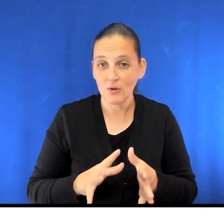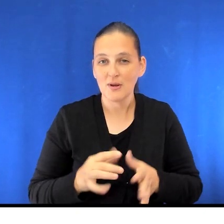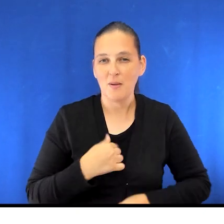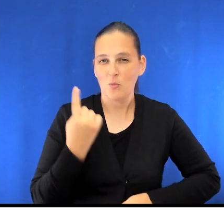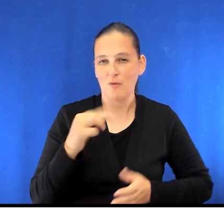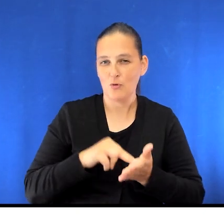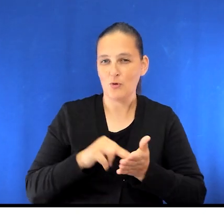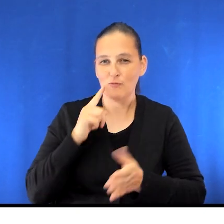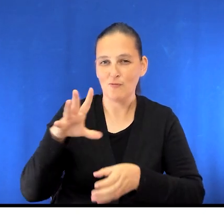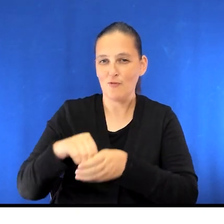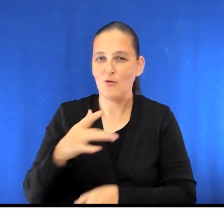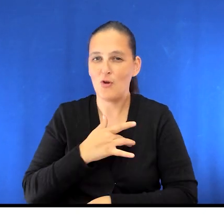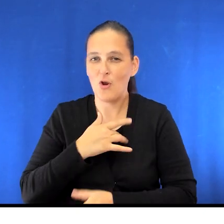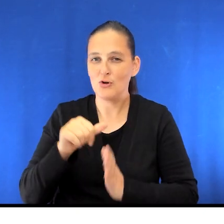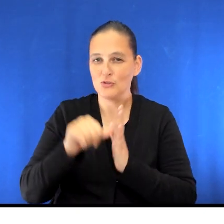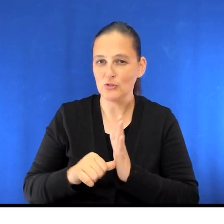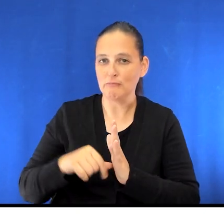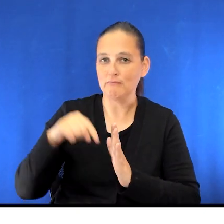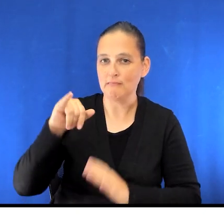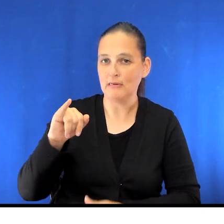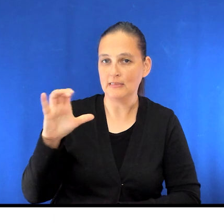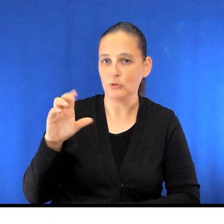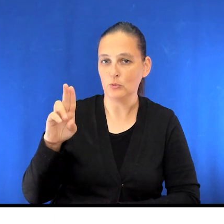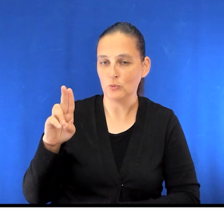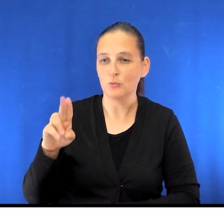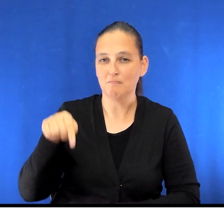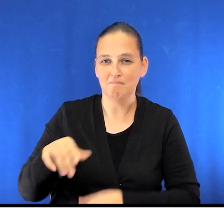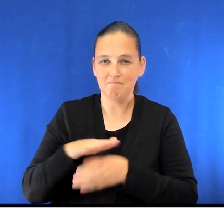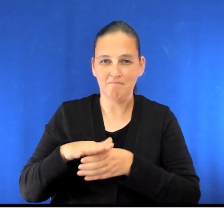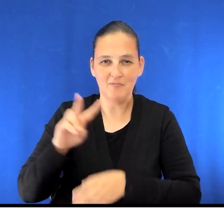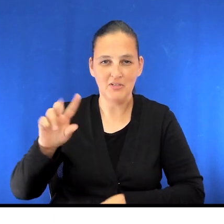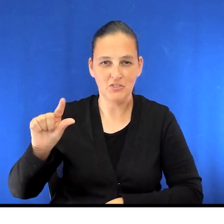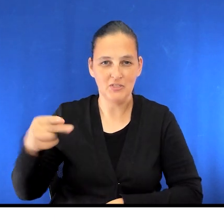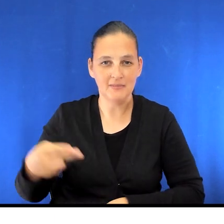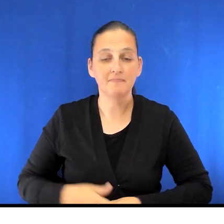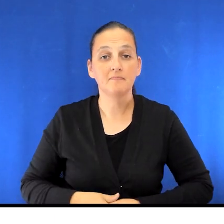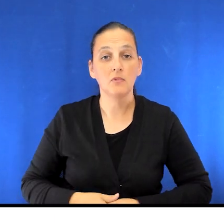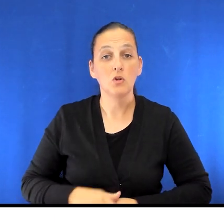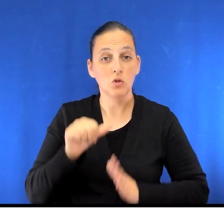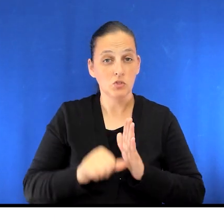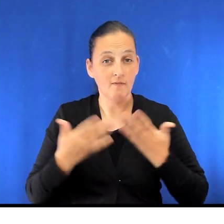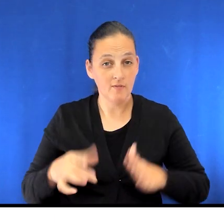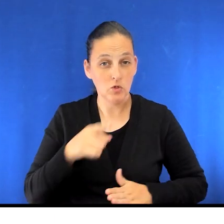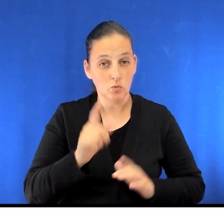in the Cardiac Surgery Intensive Care unit at VGH. After your surgery, you'll wake up in the Cardiac Surgery